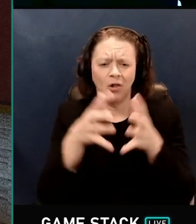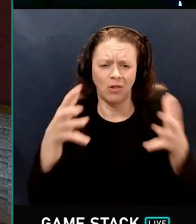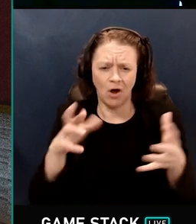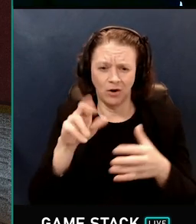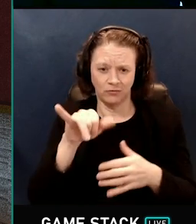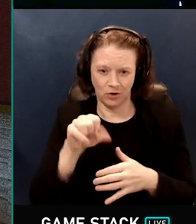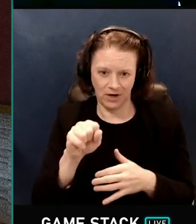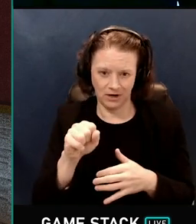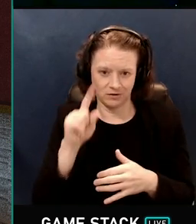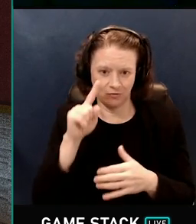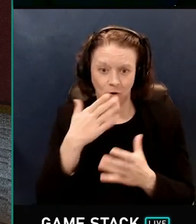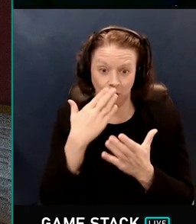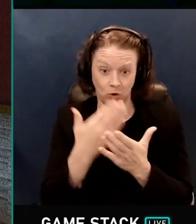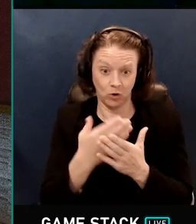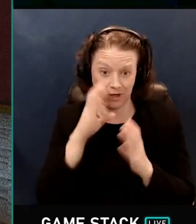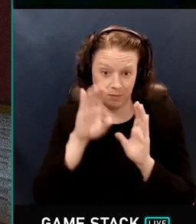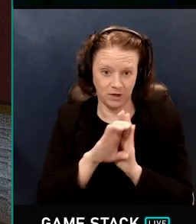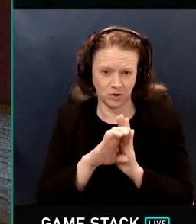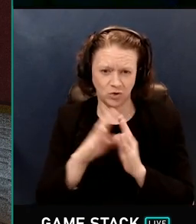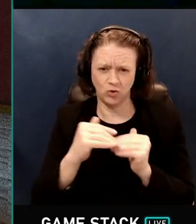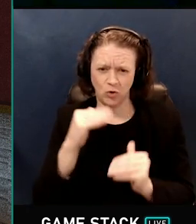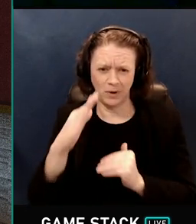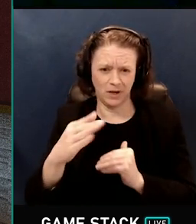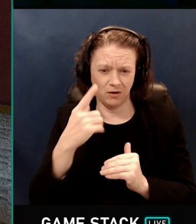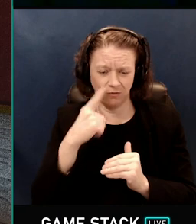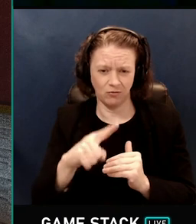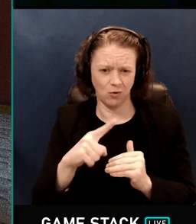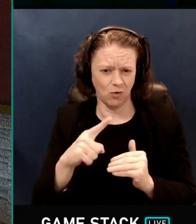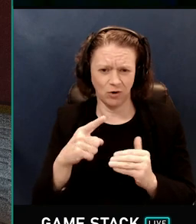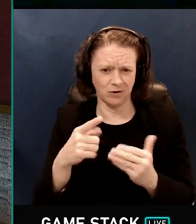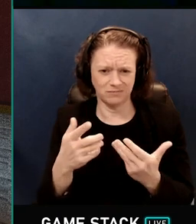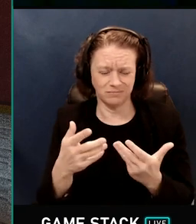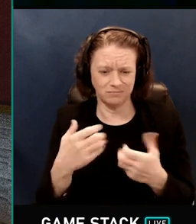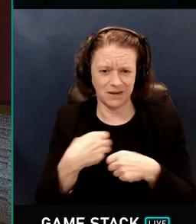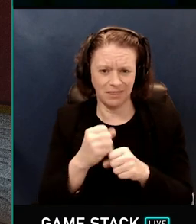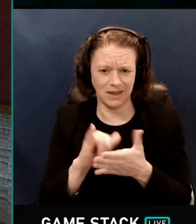to make a good image. Far too many to be practical. So how do we do better?